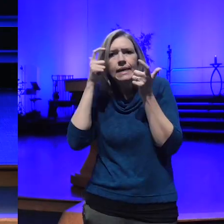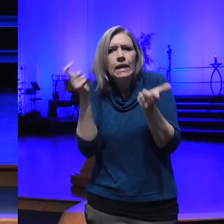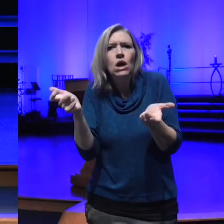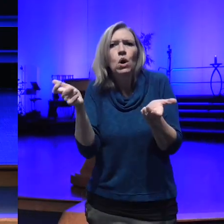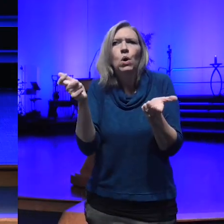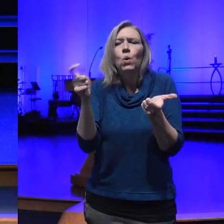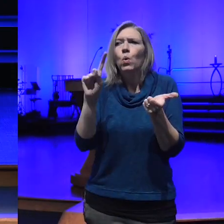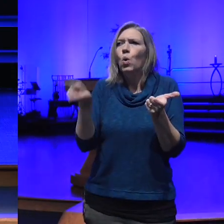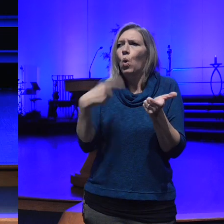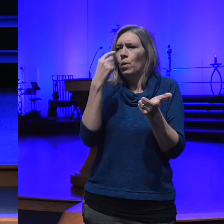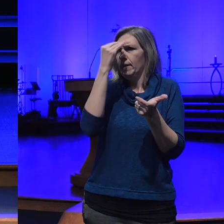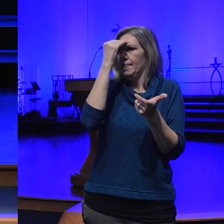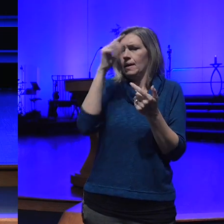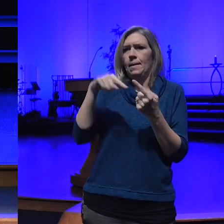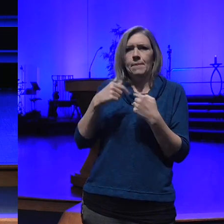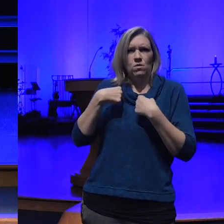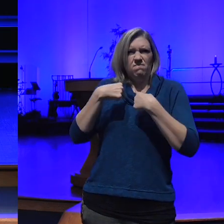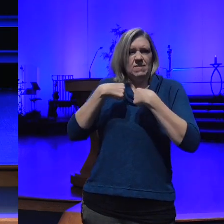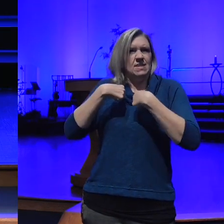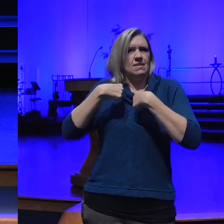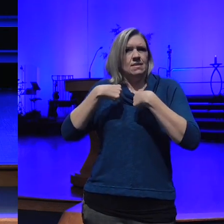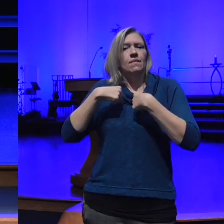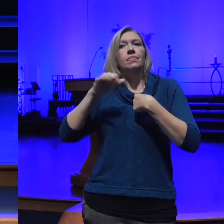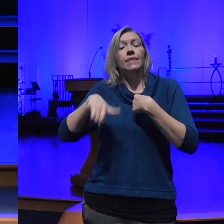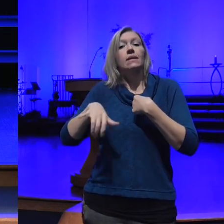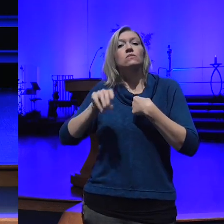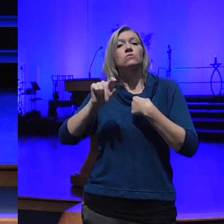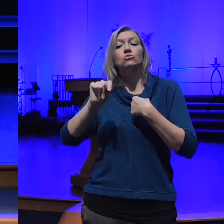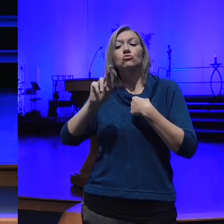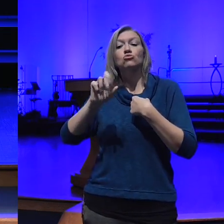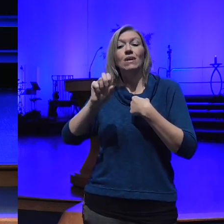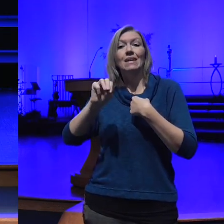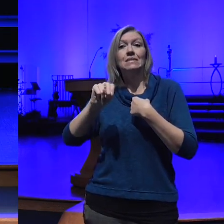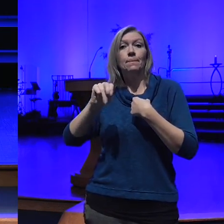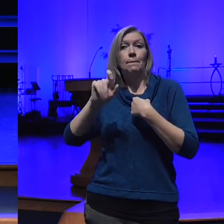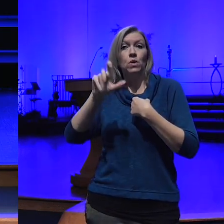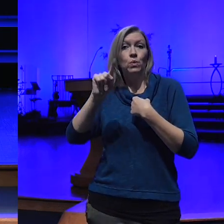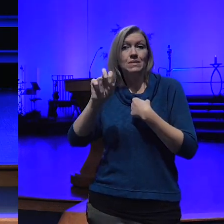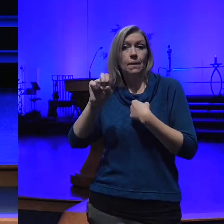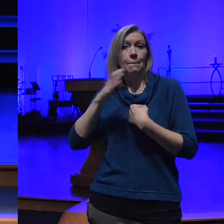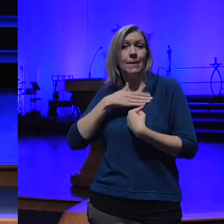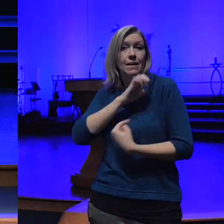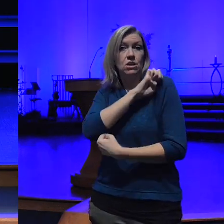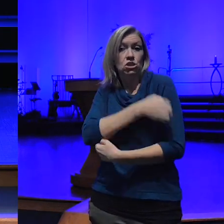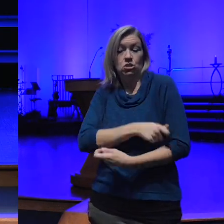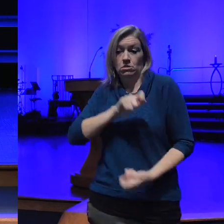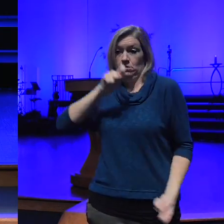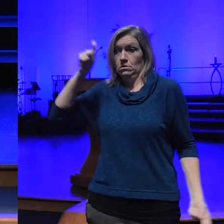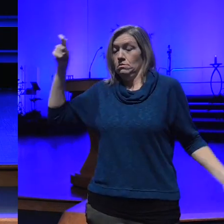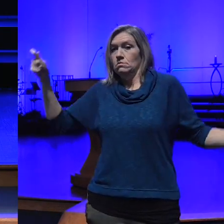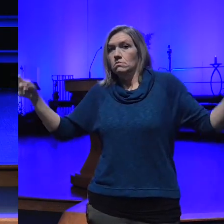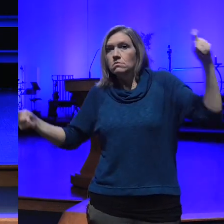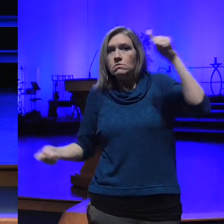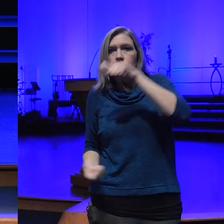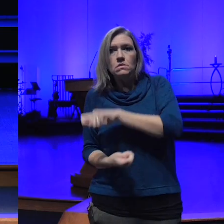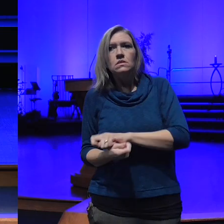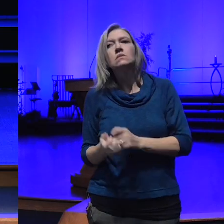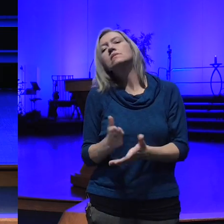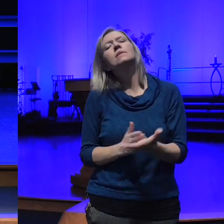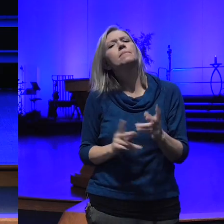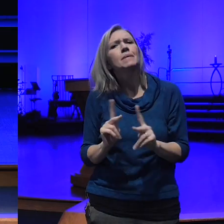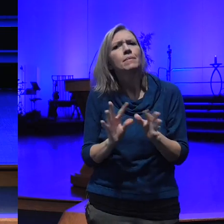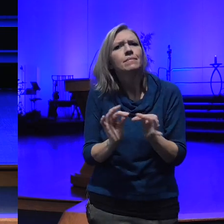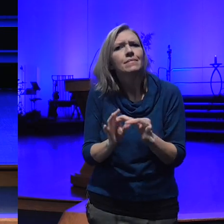for me and transmuting my energy to as some of our our folks said in the video maintaining my